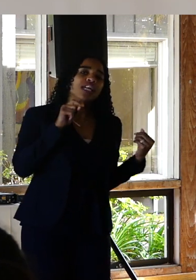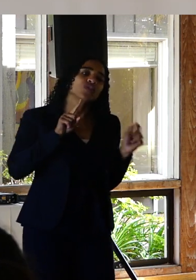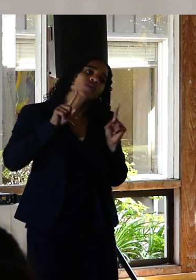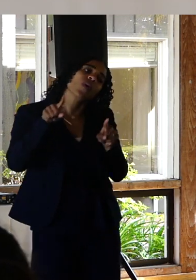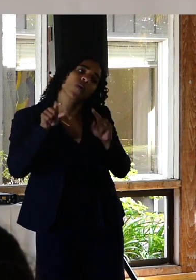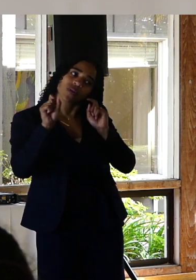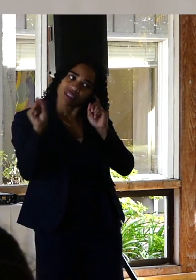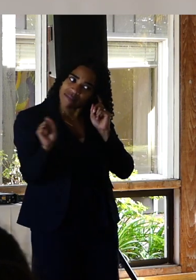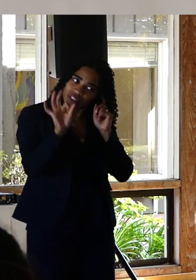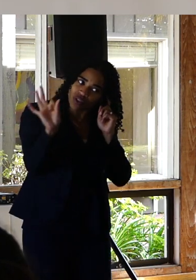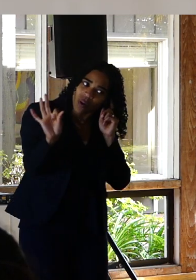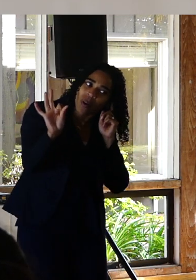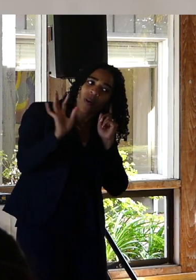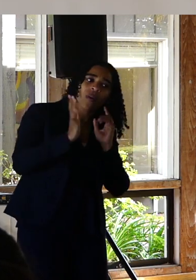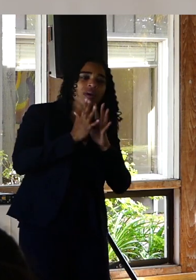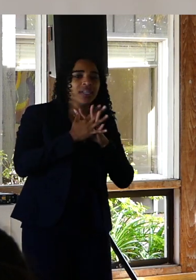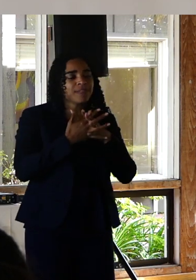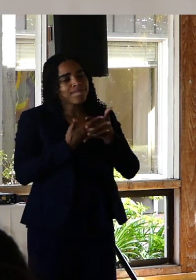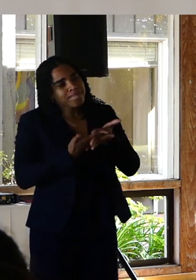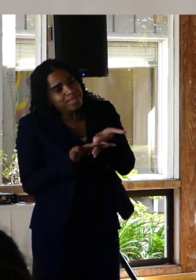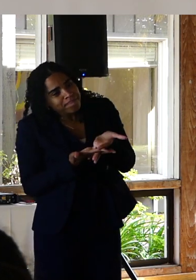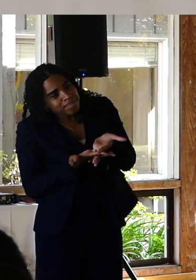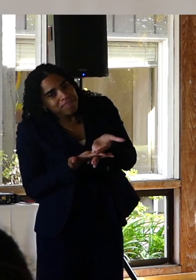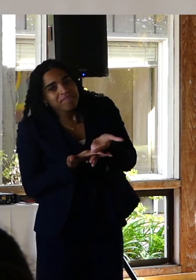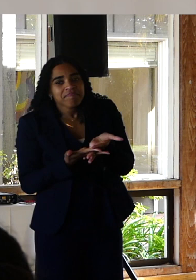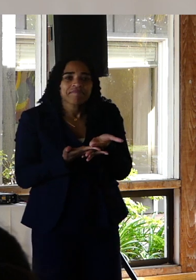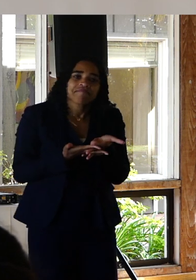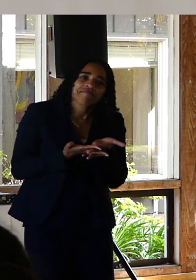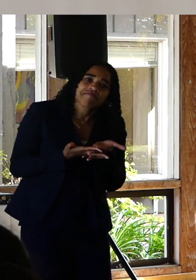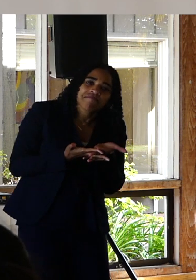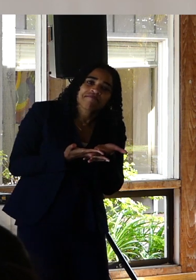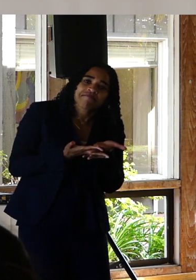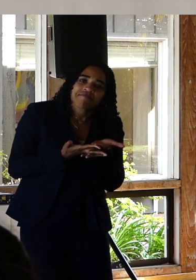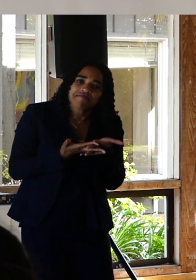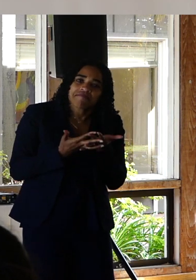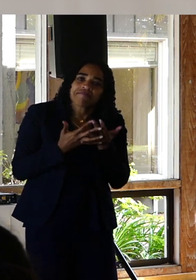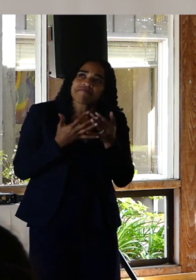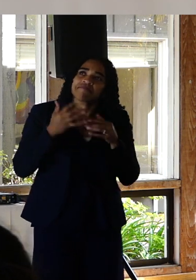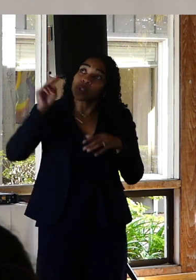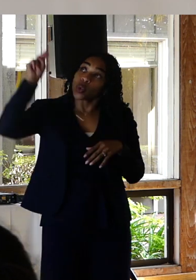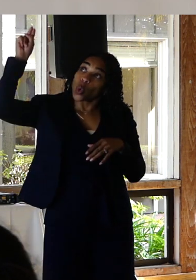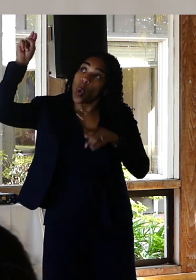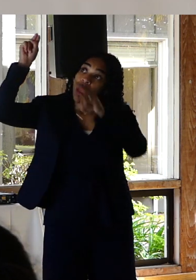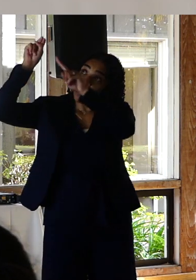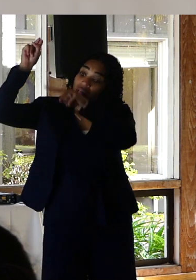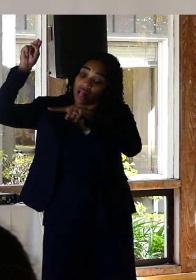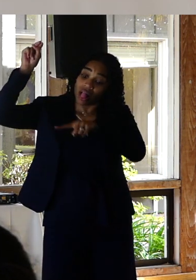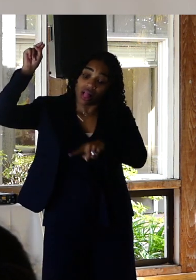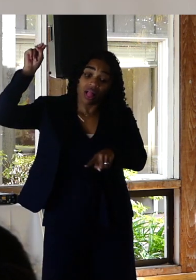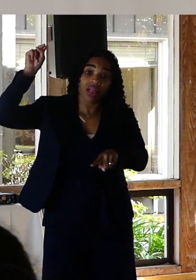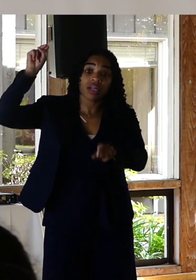San Francisco and there is only one way, when you are north, to easily